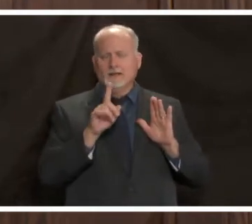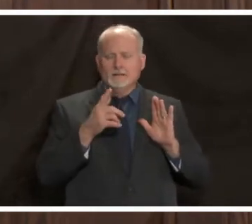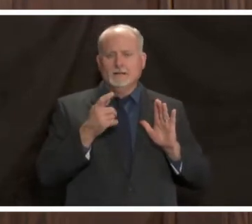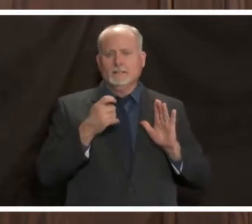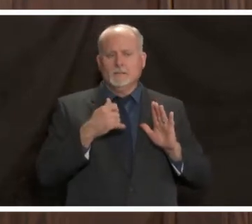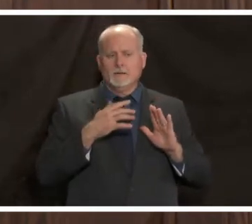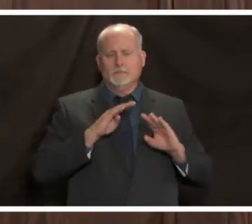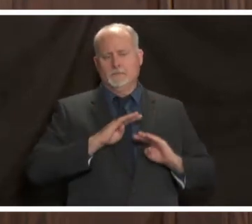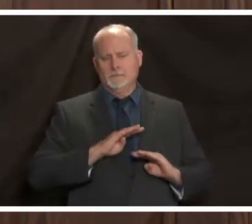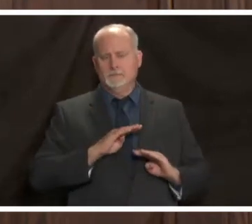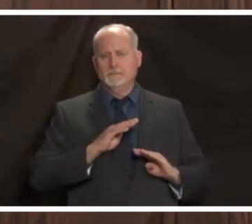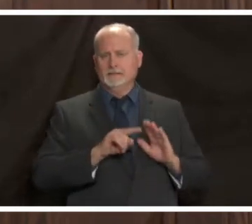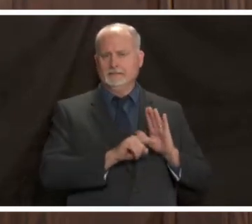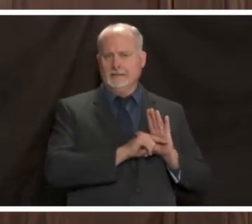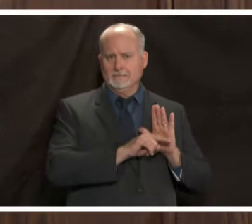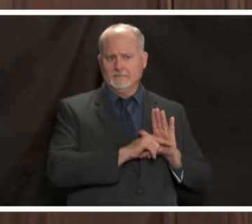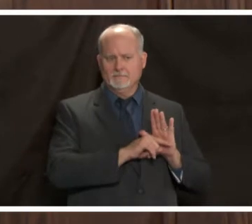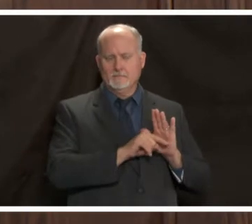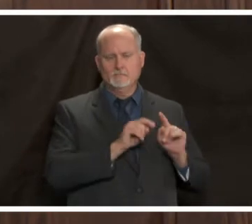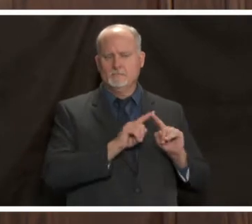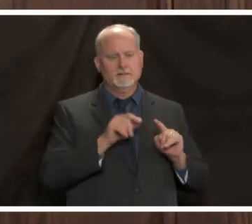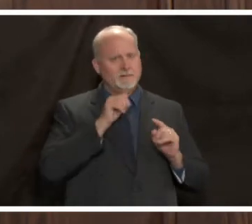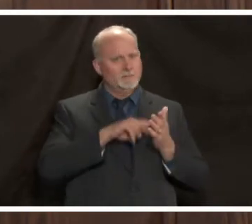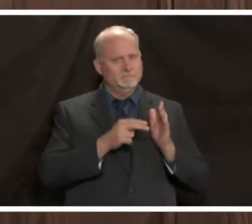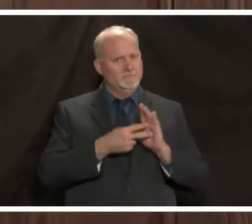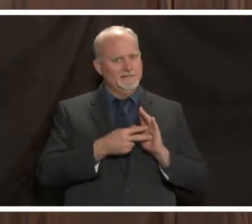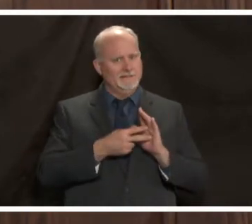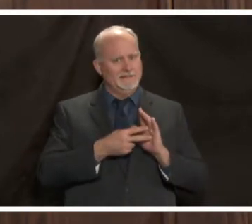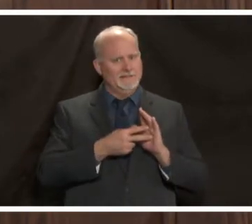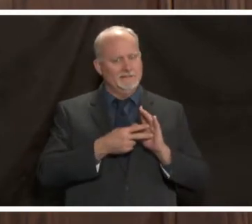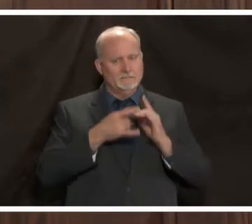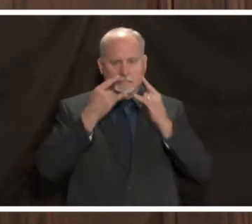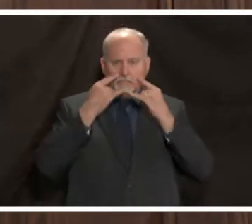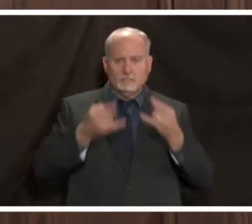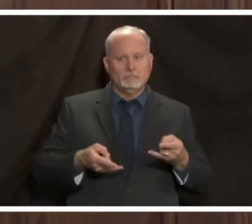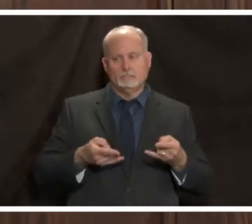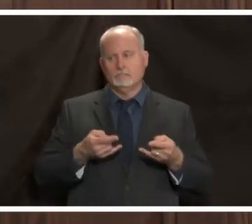of a sigh of relief but that doesn't mean you stop your precautions you continue with those